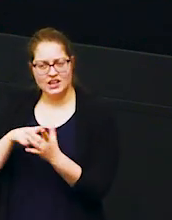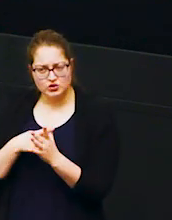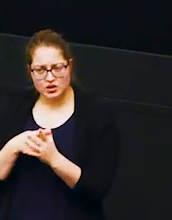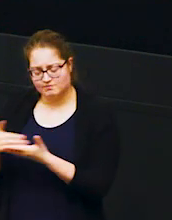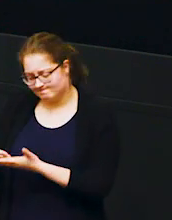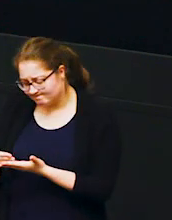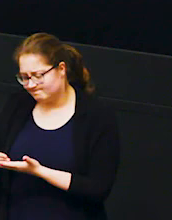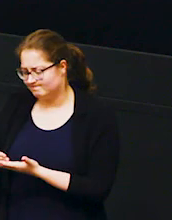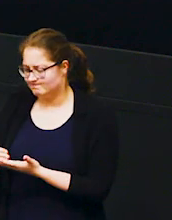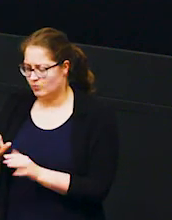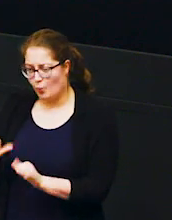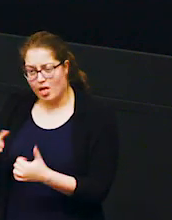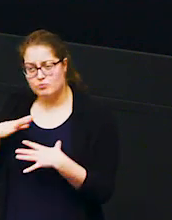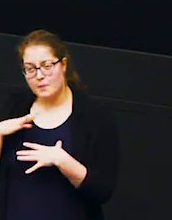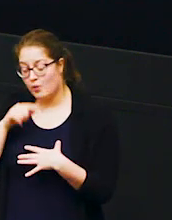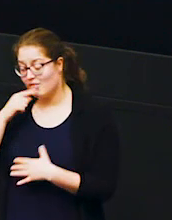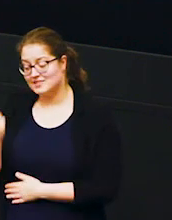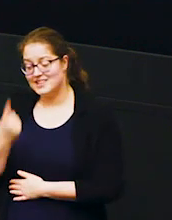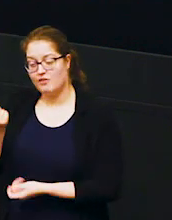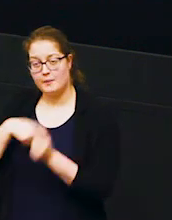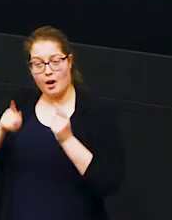when she one day leads her own family as a matriarch